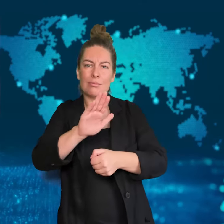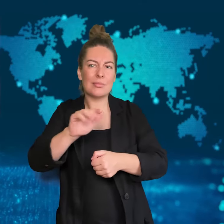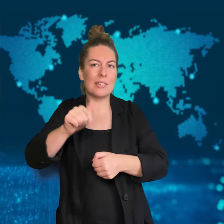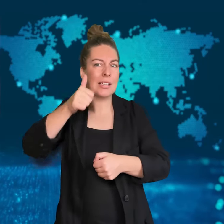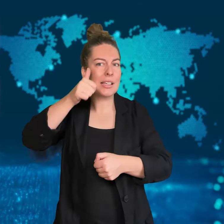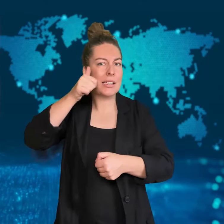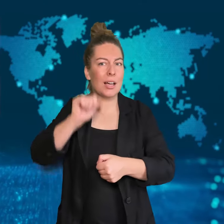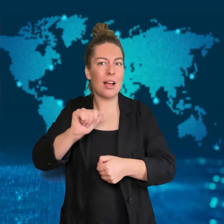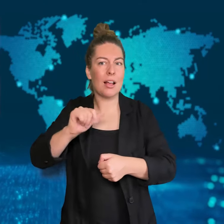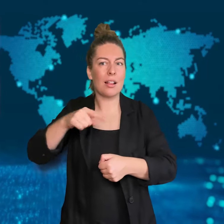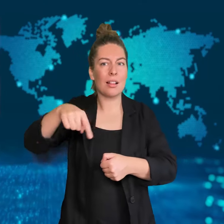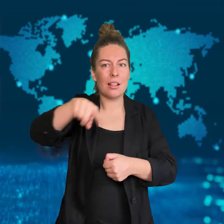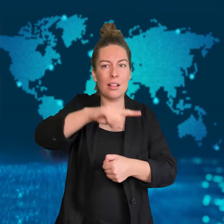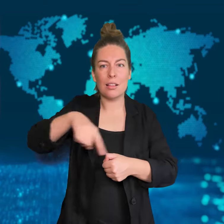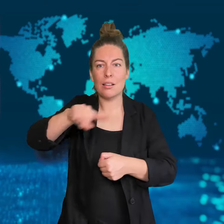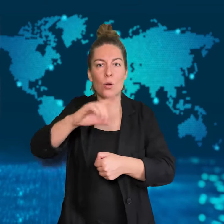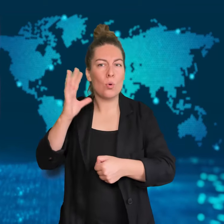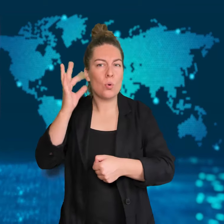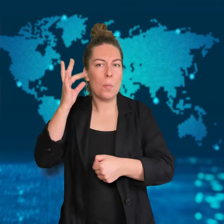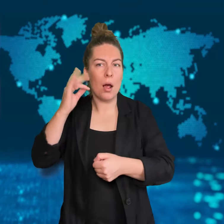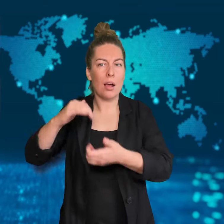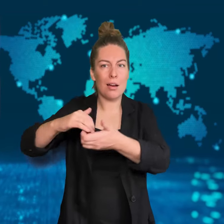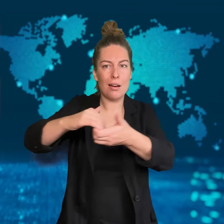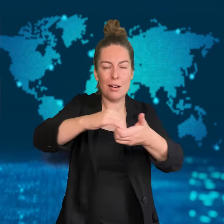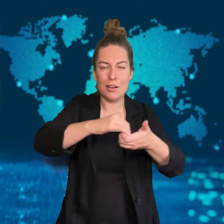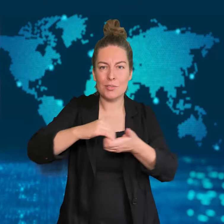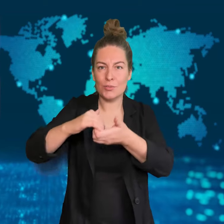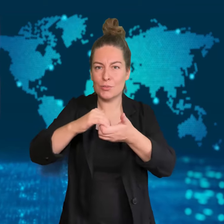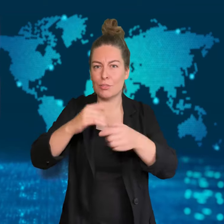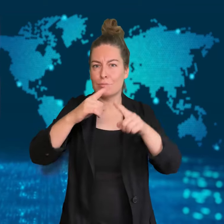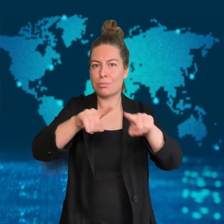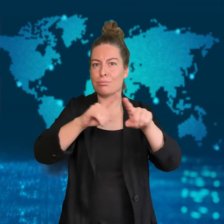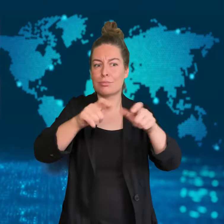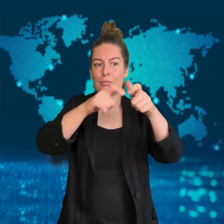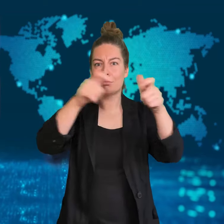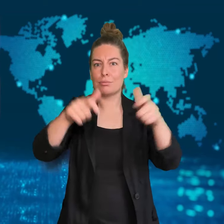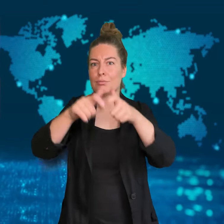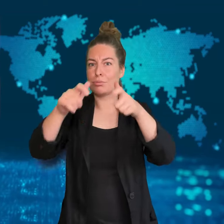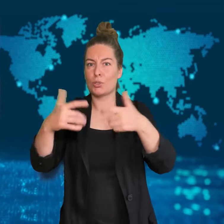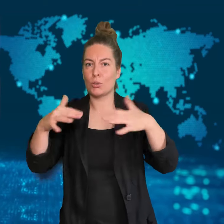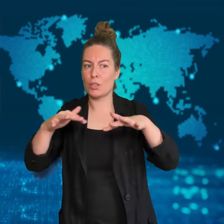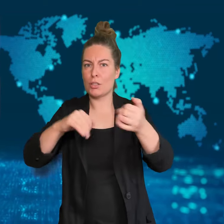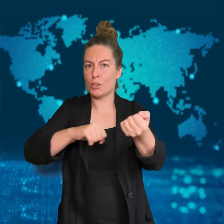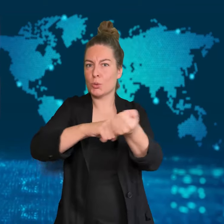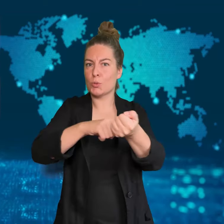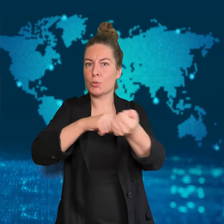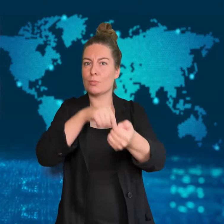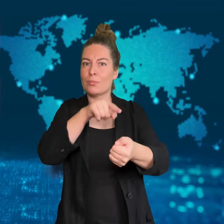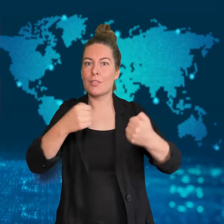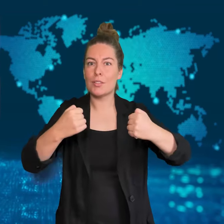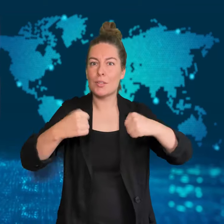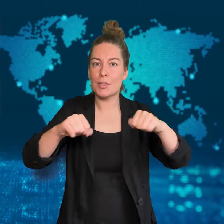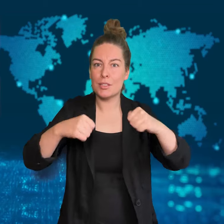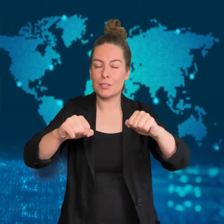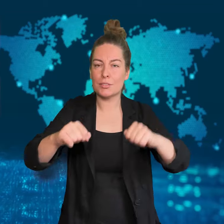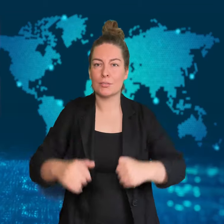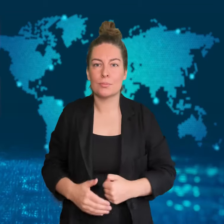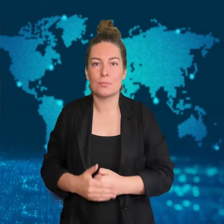public workers unions, by the country's Nurses' Association,